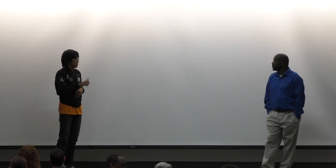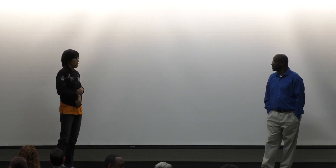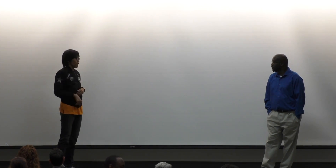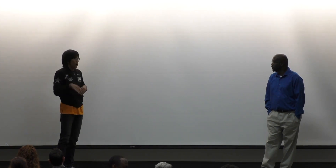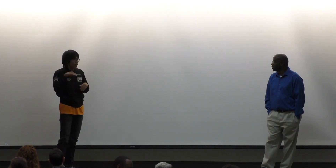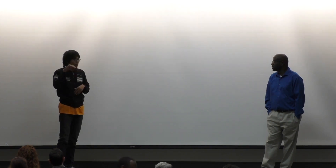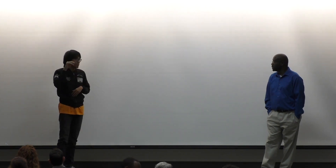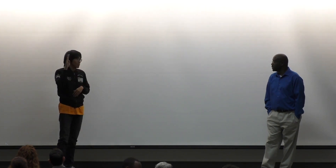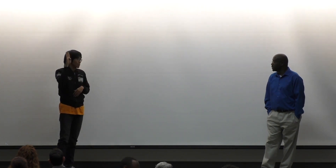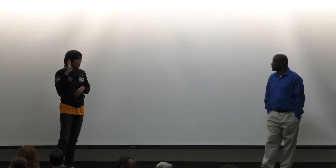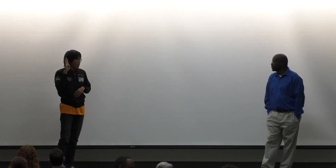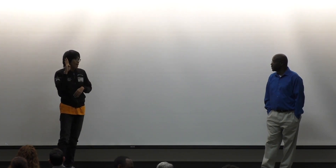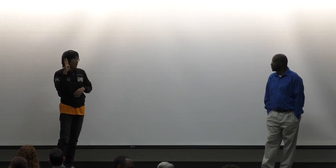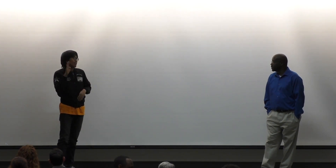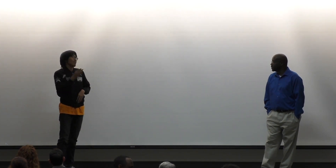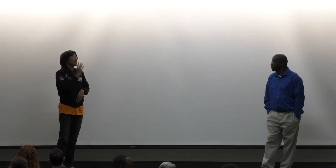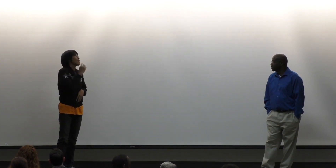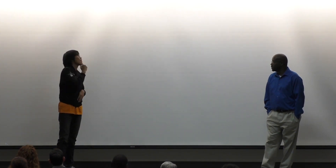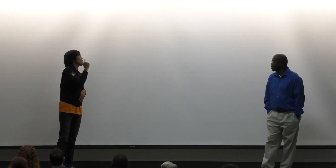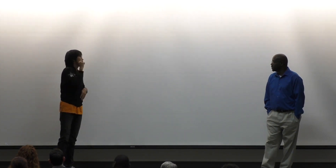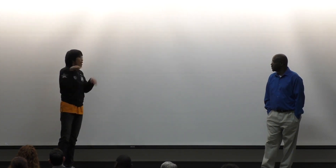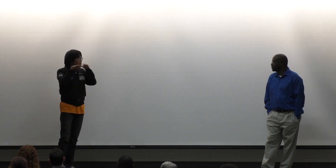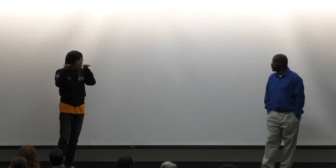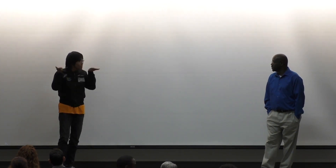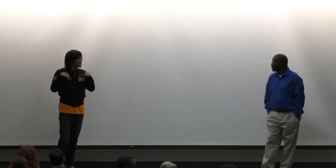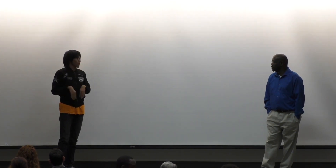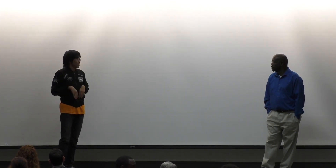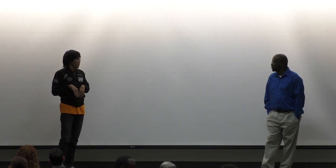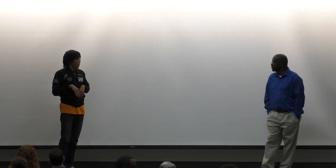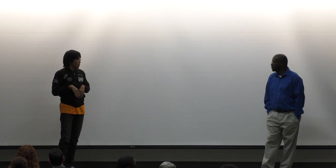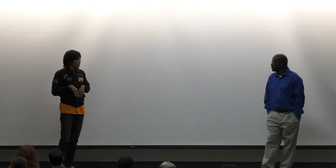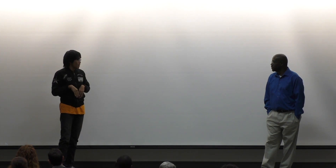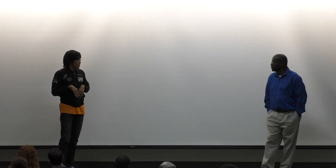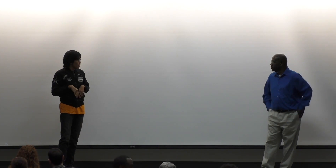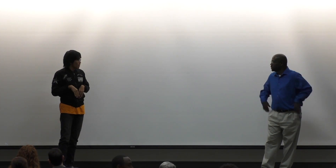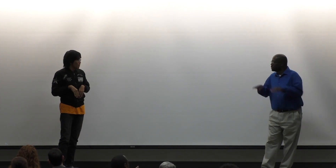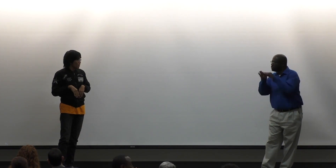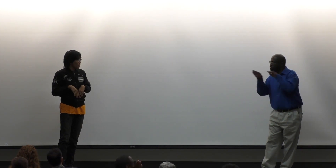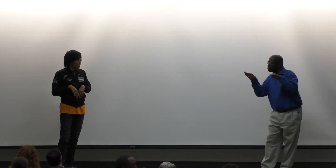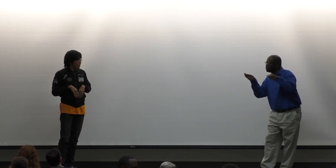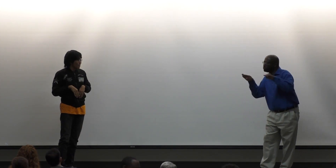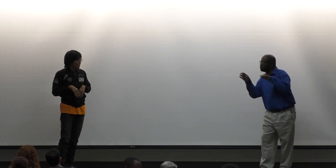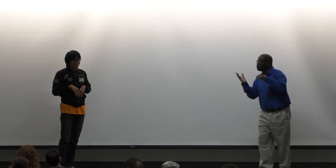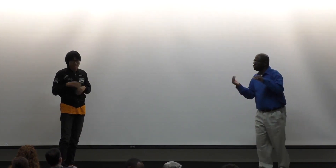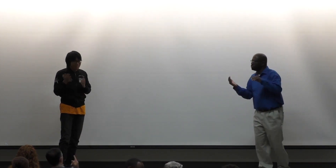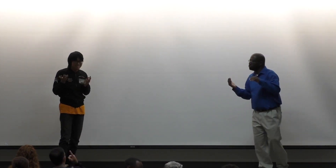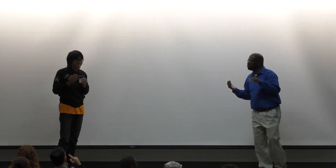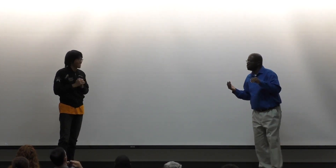So why not Black deaf being the same, equal?